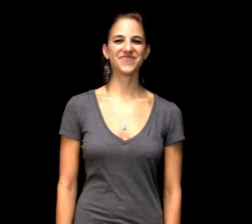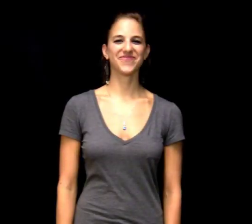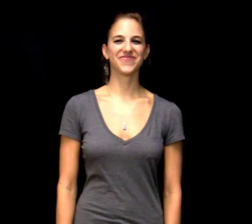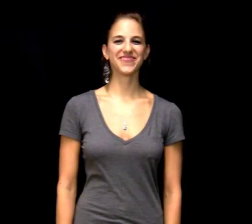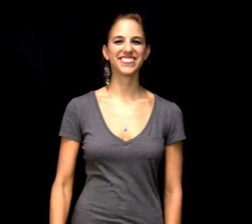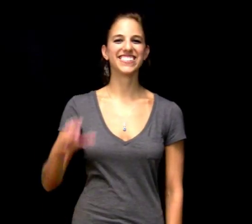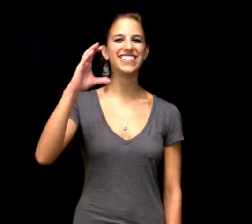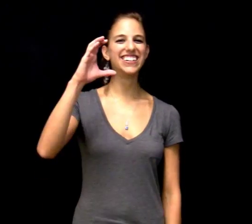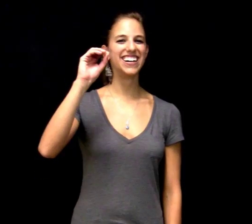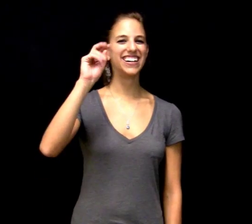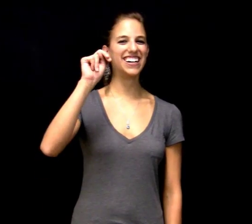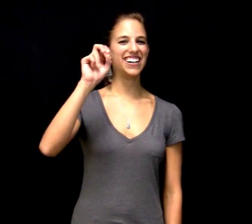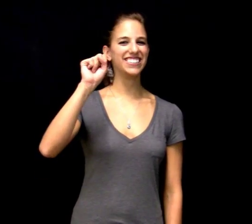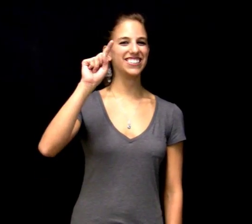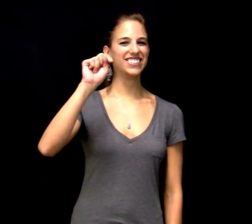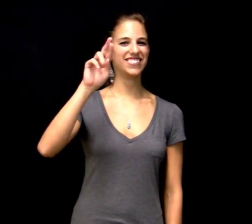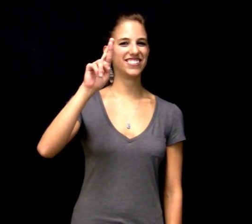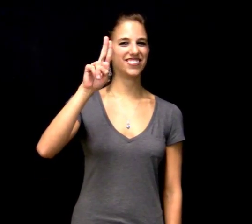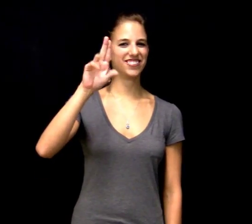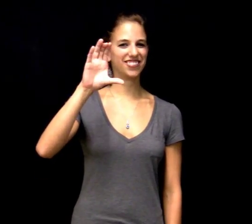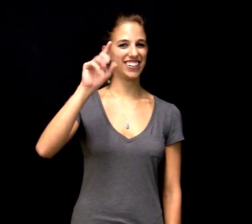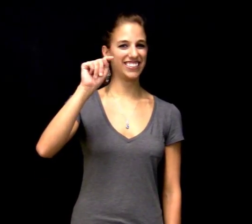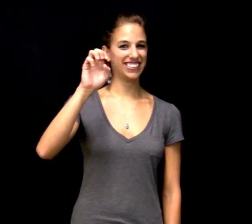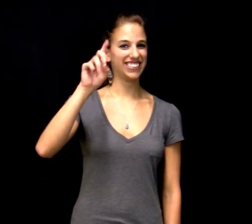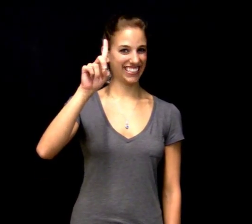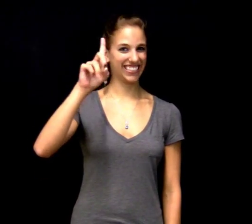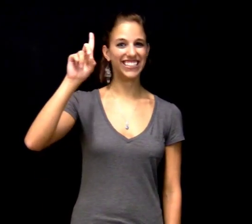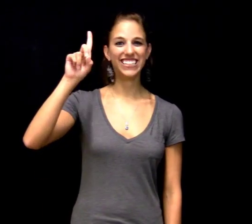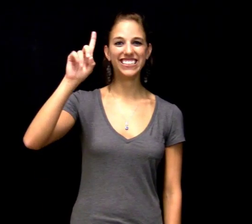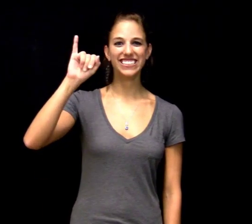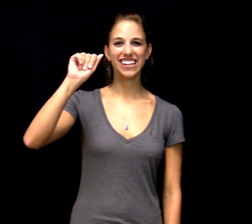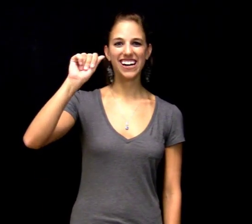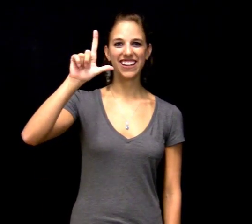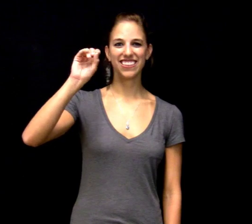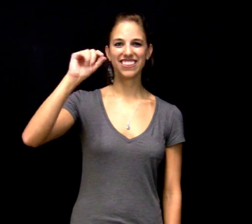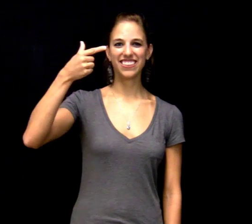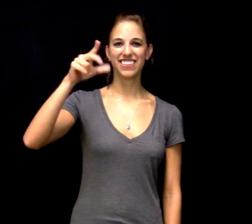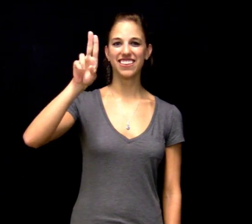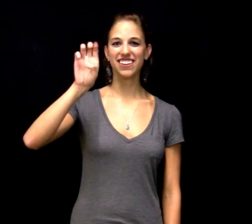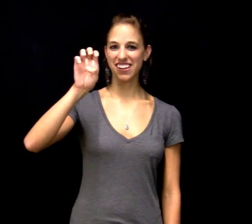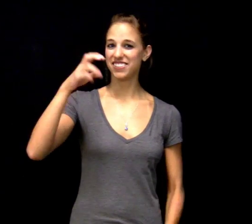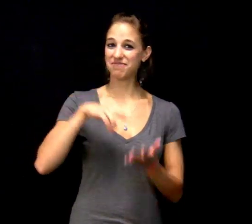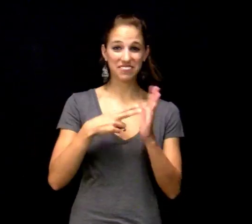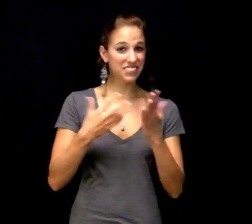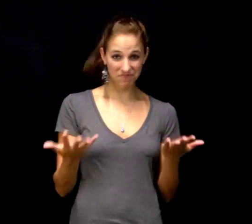Constructed dialogue is a “re-telling” of a conversation or how a person converses.